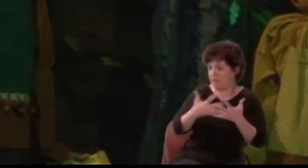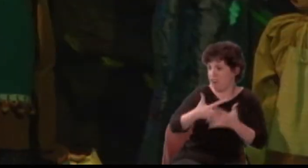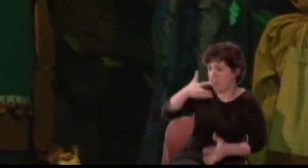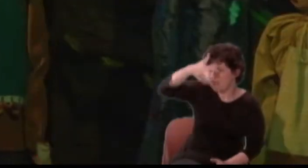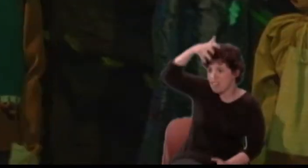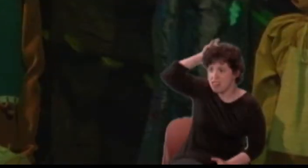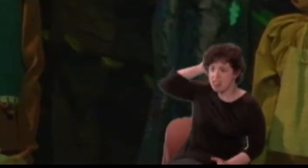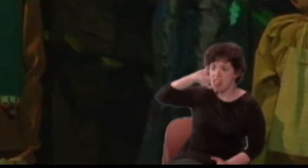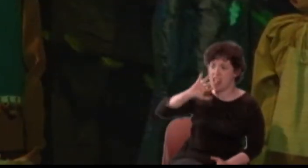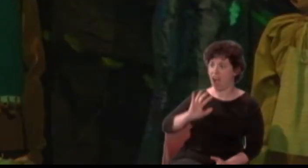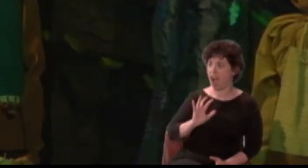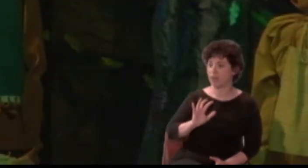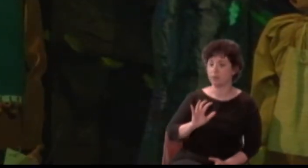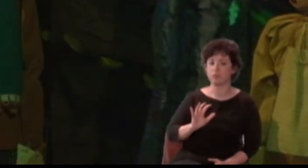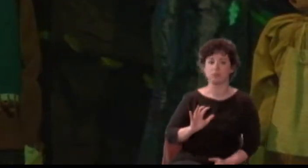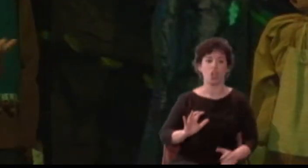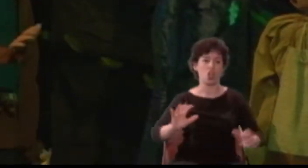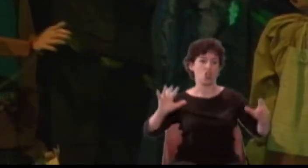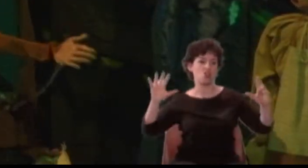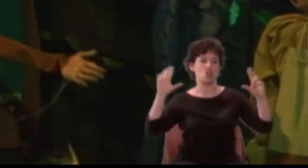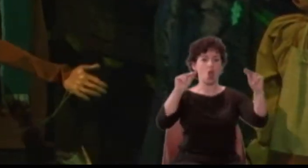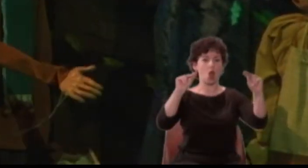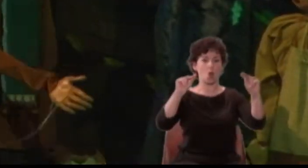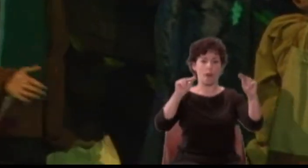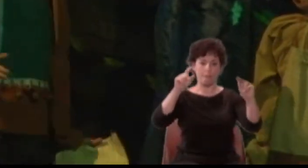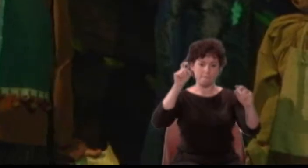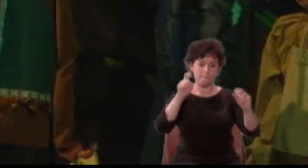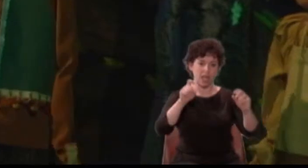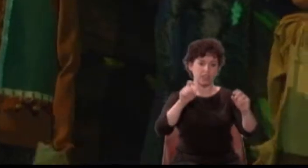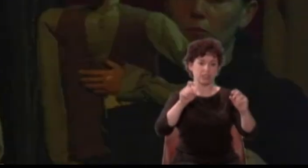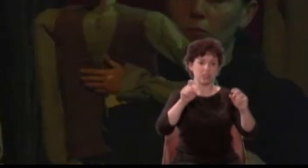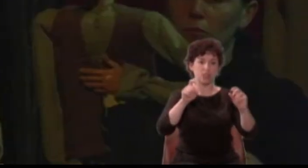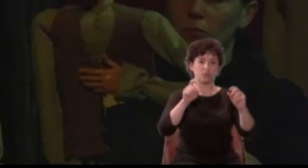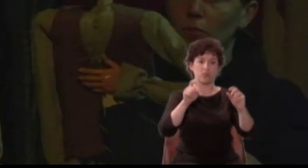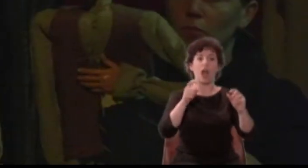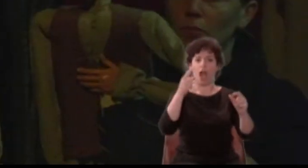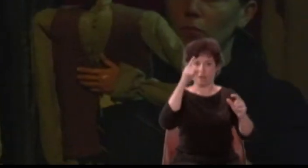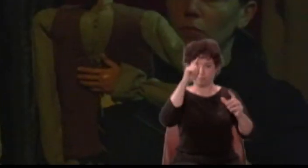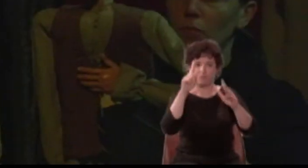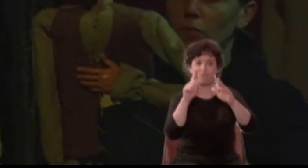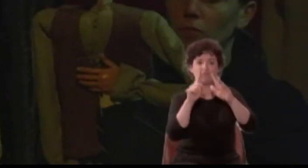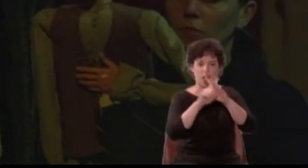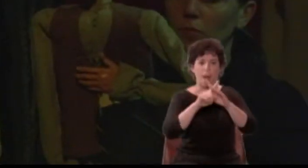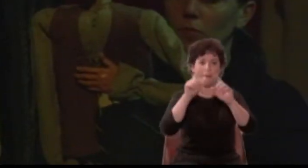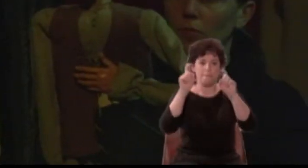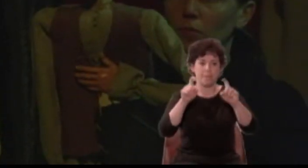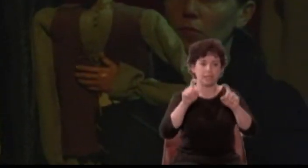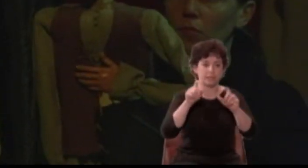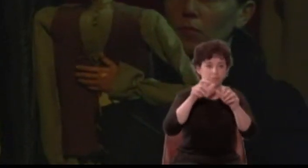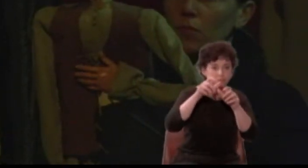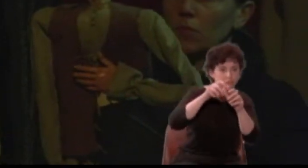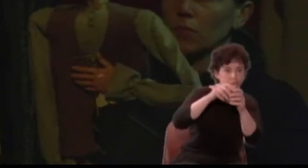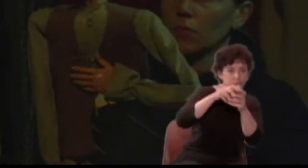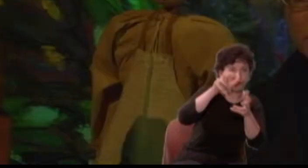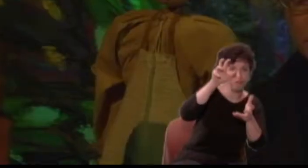Bottom: Nay, you must name his name, and he himself must speak through, saying thus,